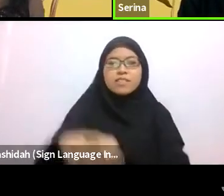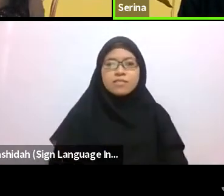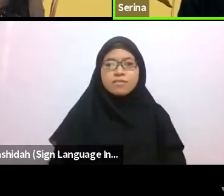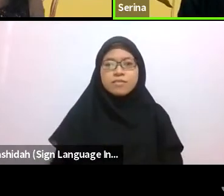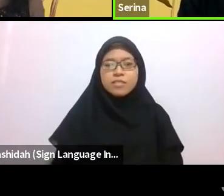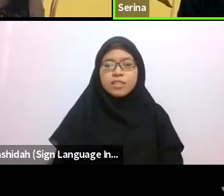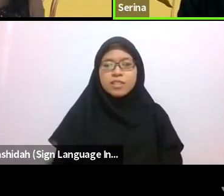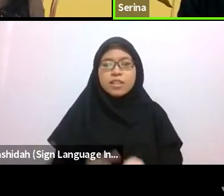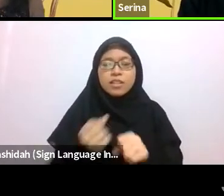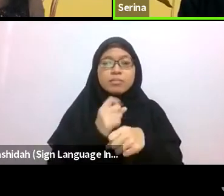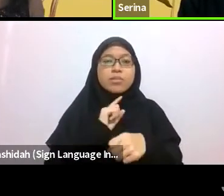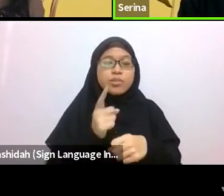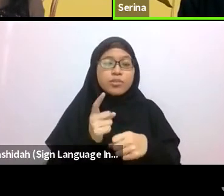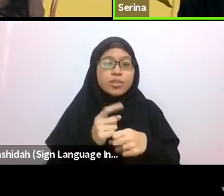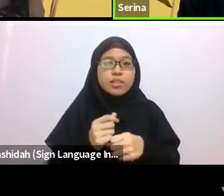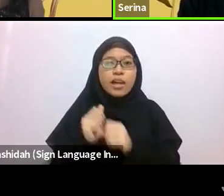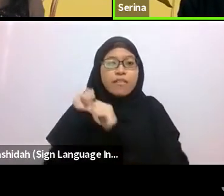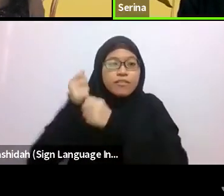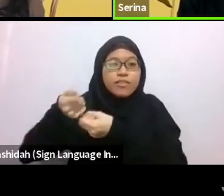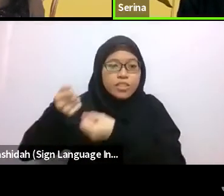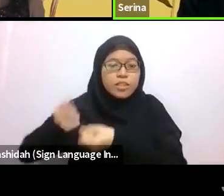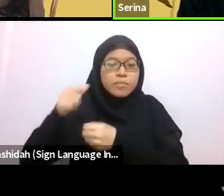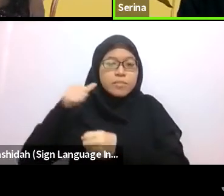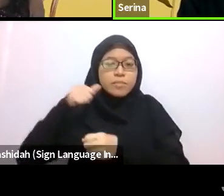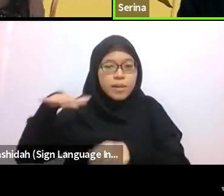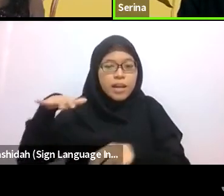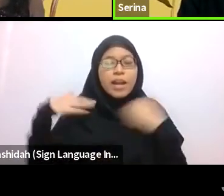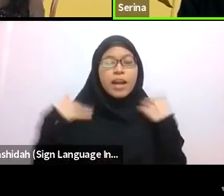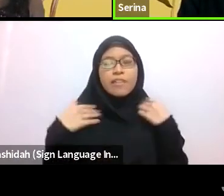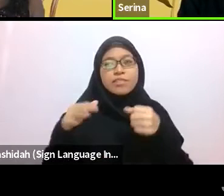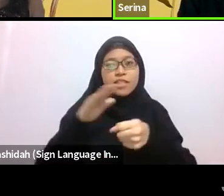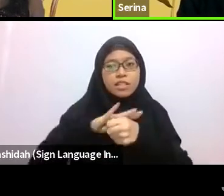and market customers are enticed by the scent of traditionally cooked fresh seafood.